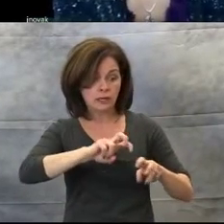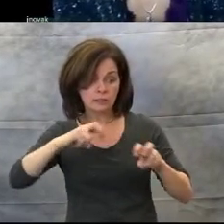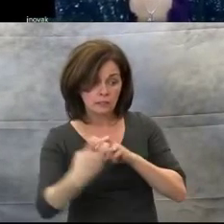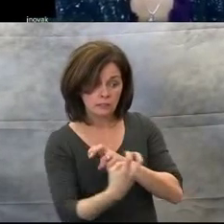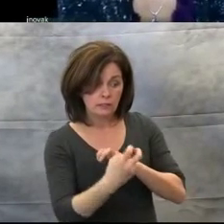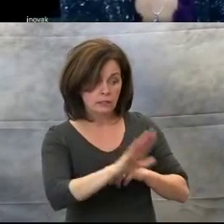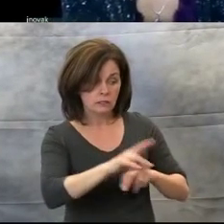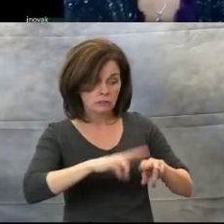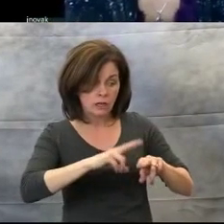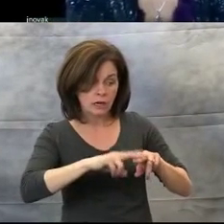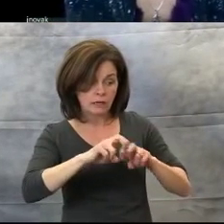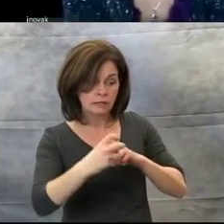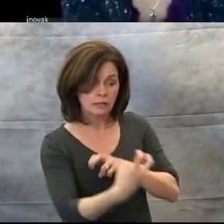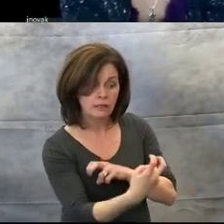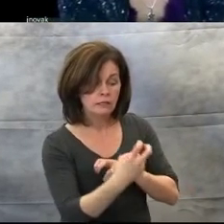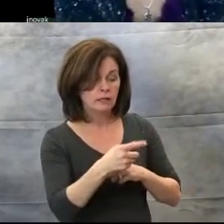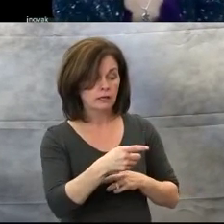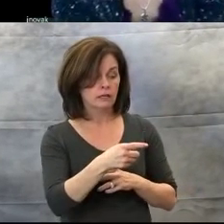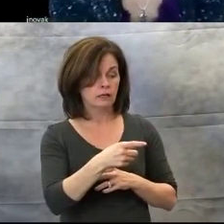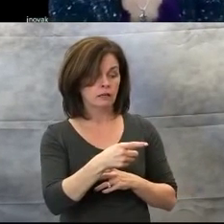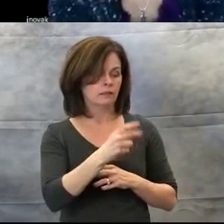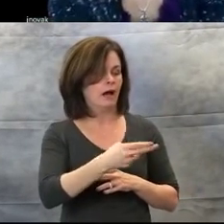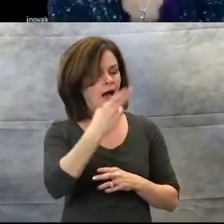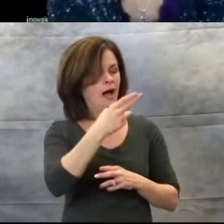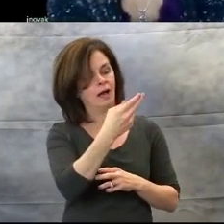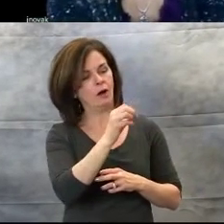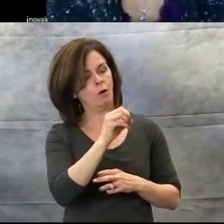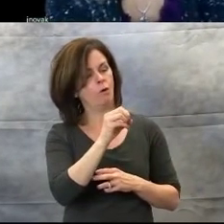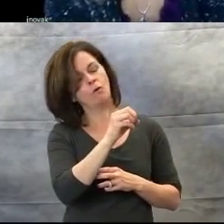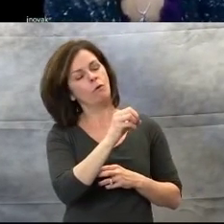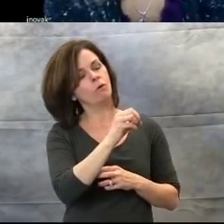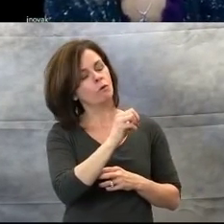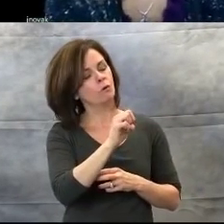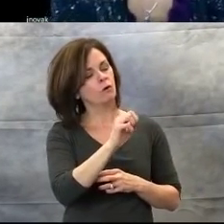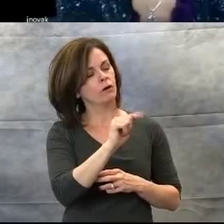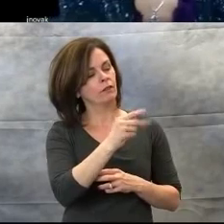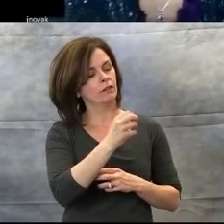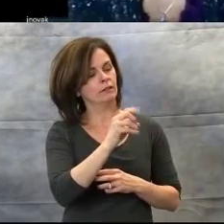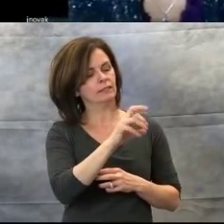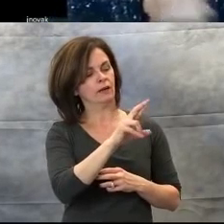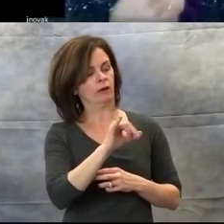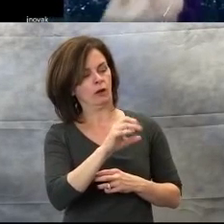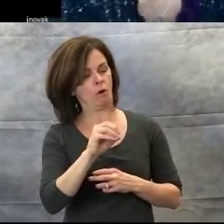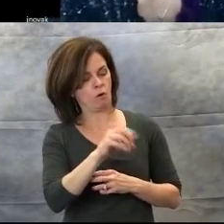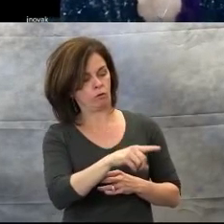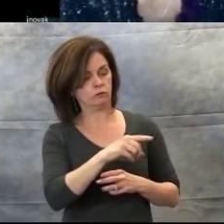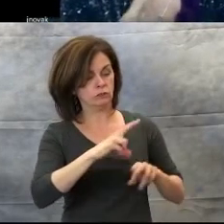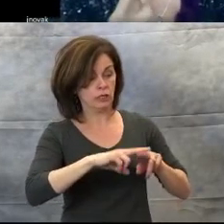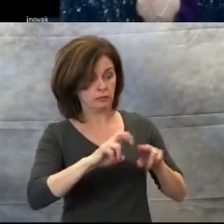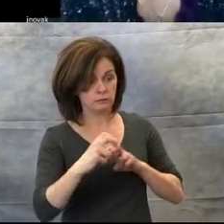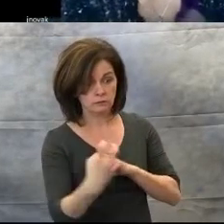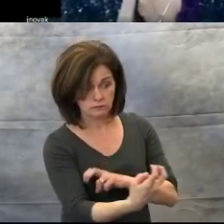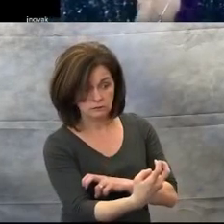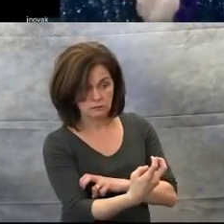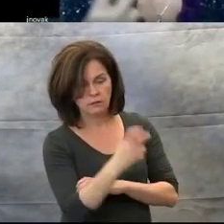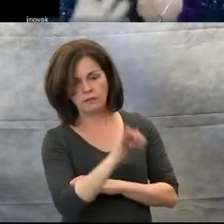Heigh ho the derry-o, turn your chairs around." Sometime, I'll go through it twice or three times.